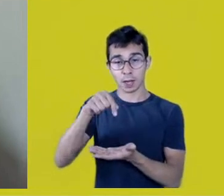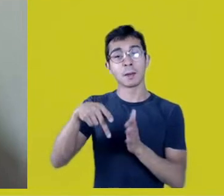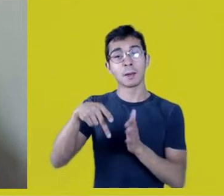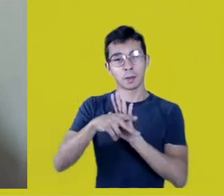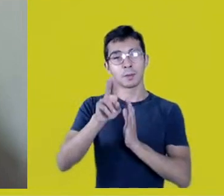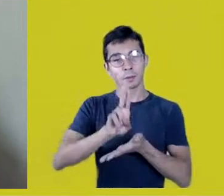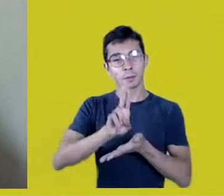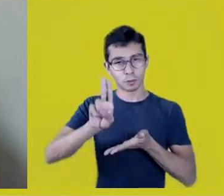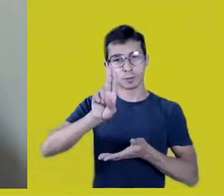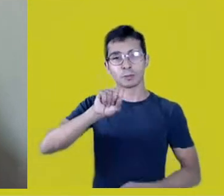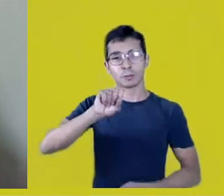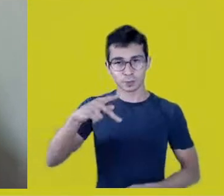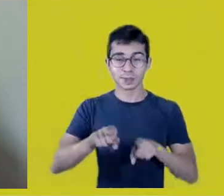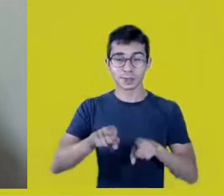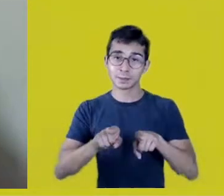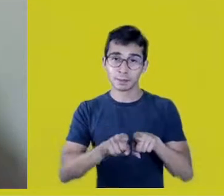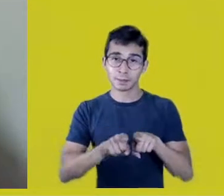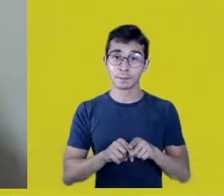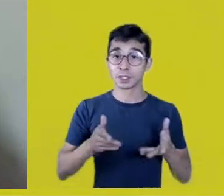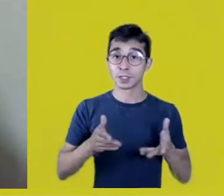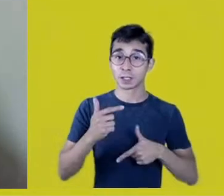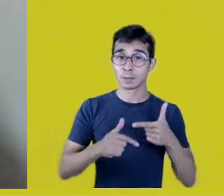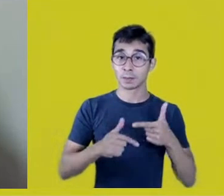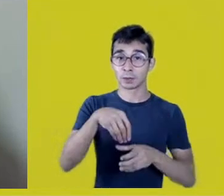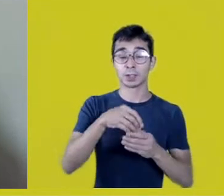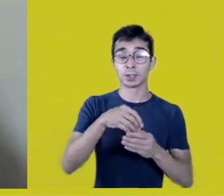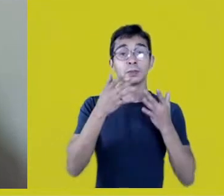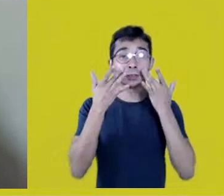and ex-director of USP’s theater, TUSP,